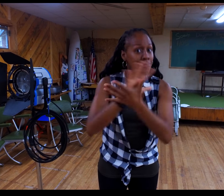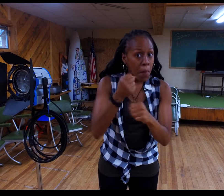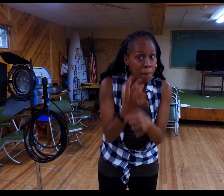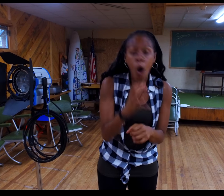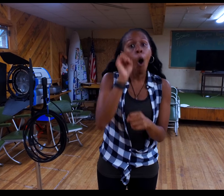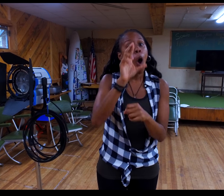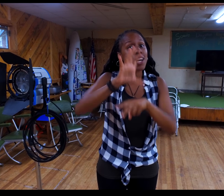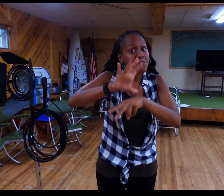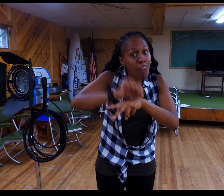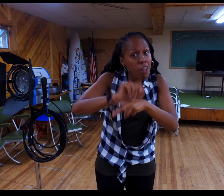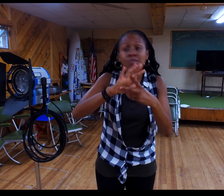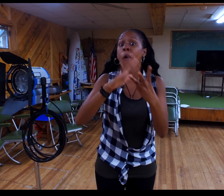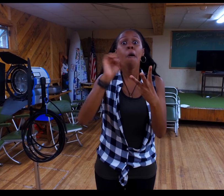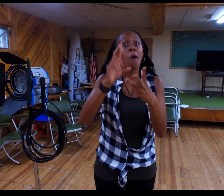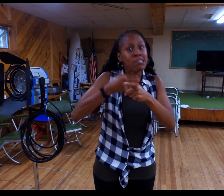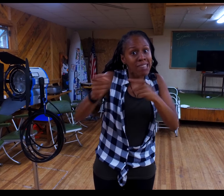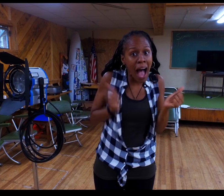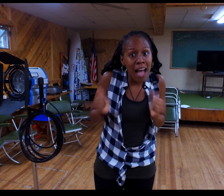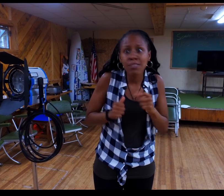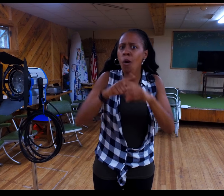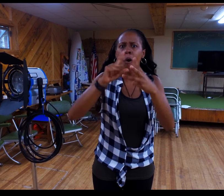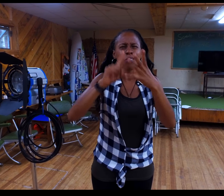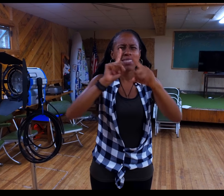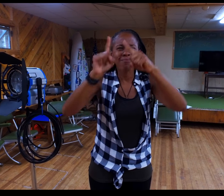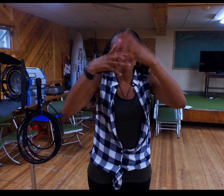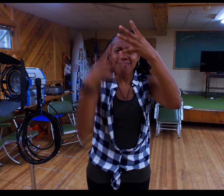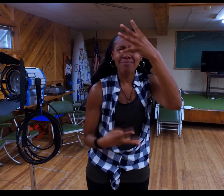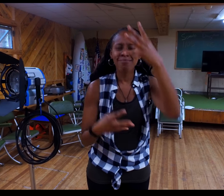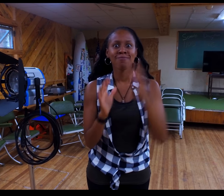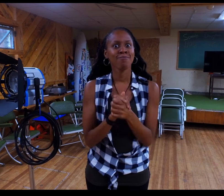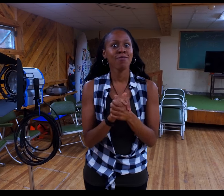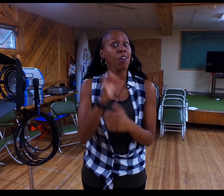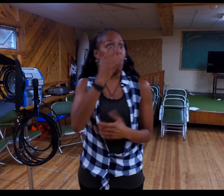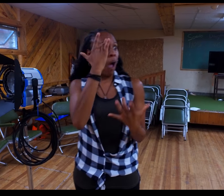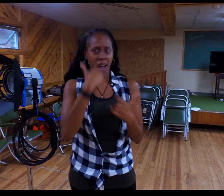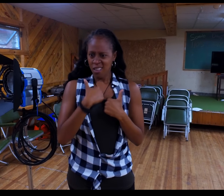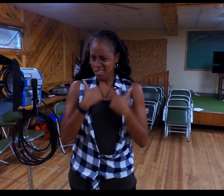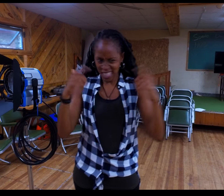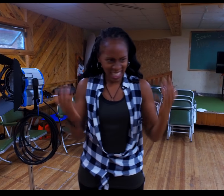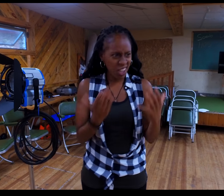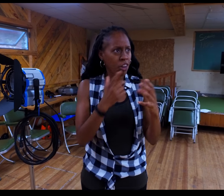filmmakers, consultants, actors/actresses, or whatever they aspire to be. Why am I here?